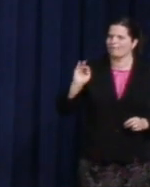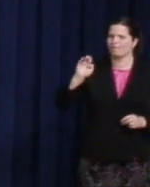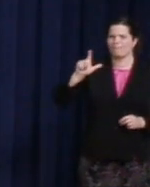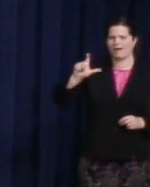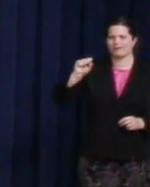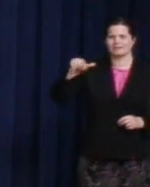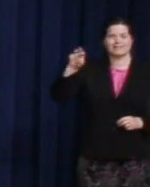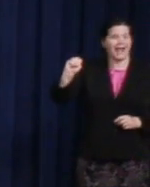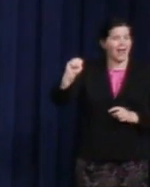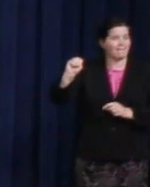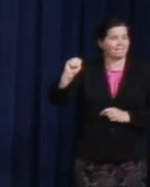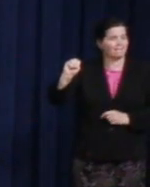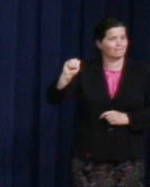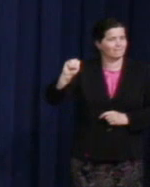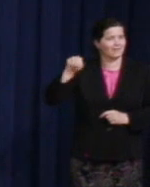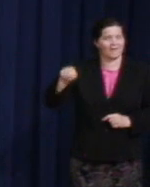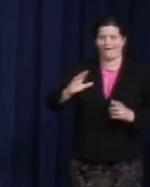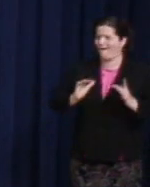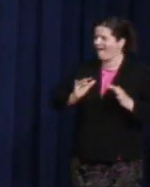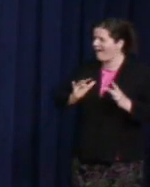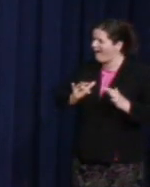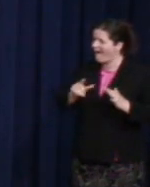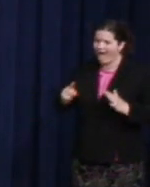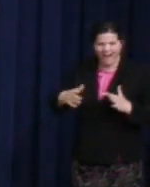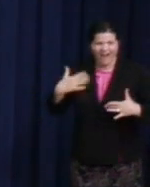that ESPN will probably not soon forget.